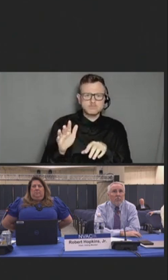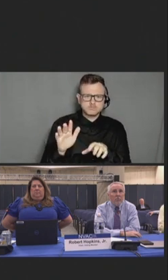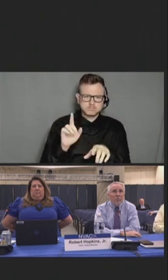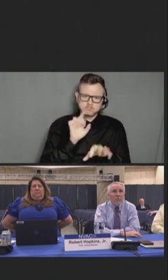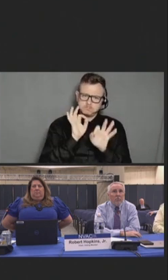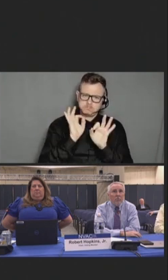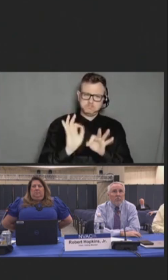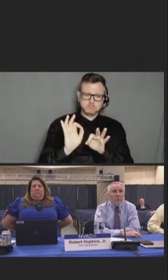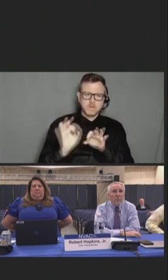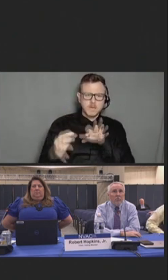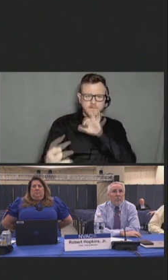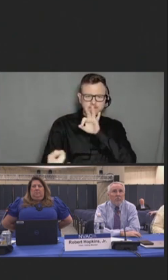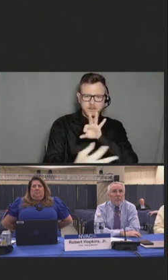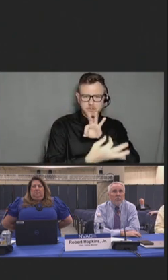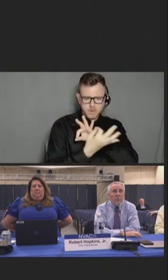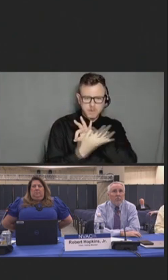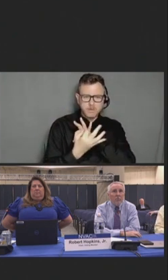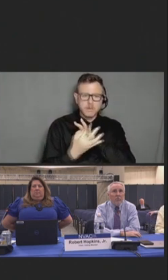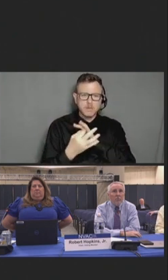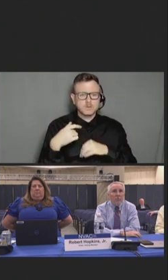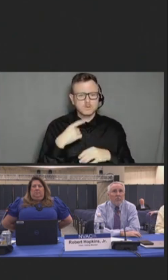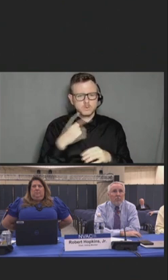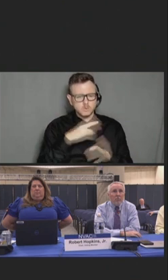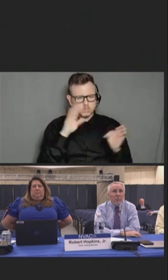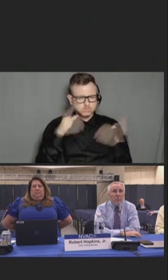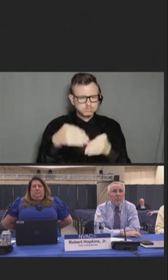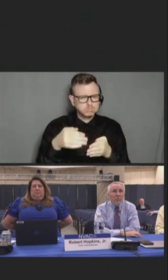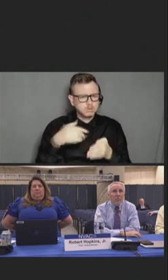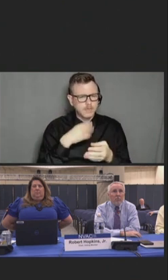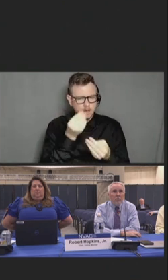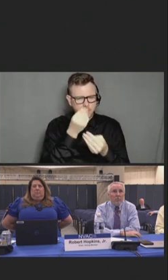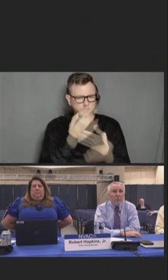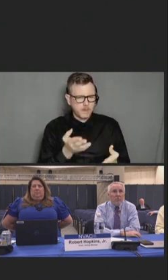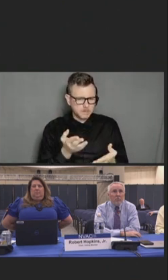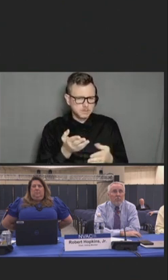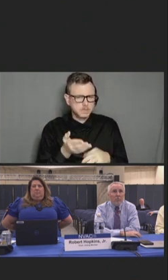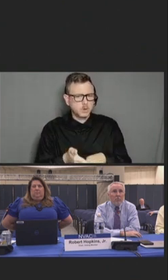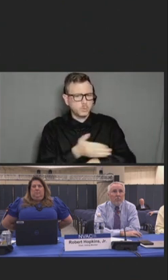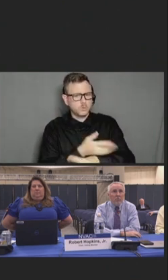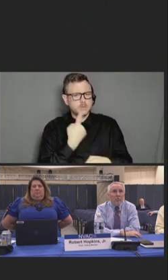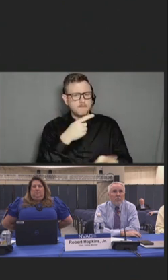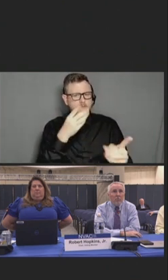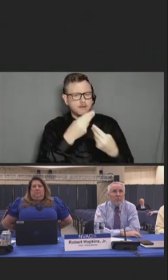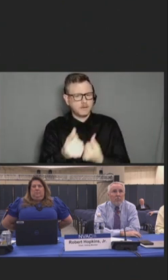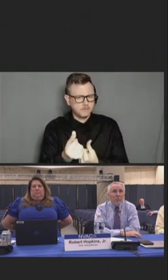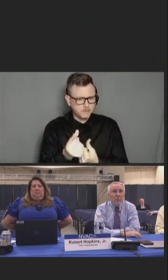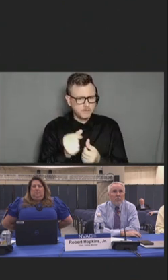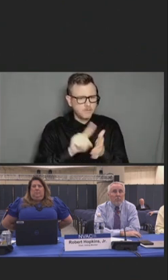Research is also needed to examine other contributions toward healthcare workers stigma, especially